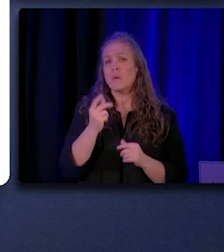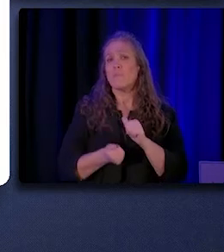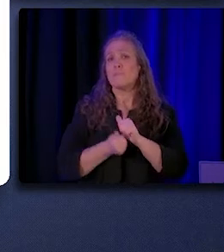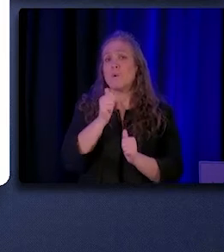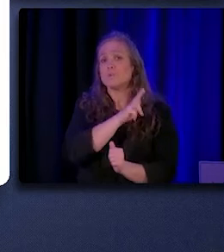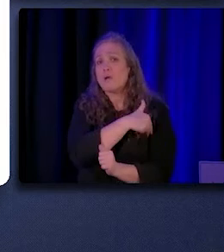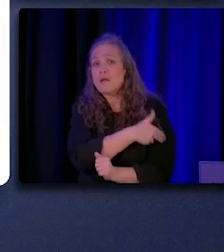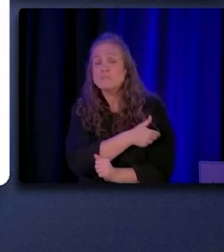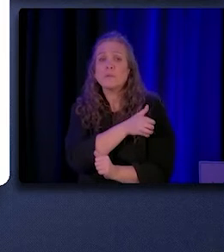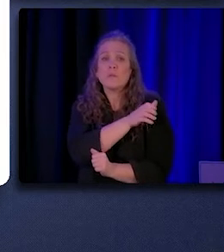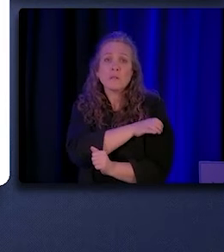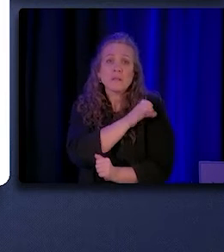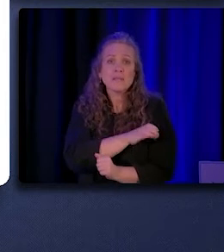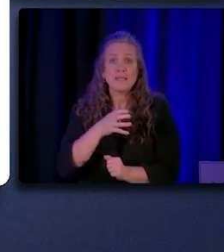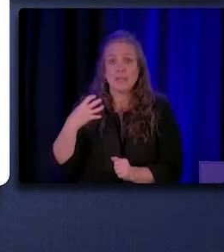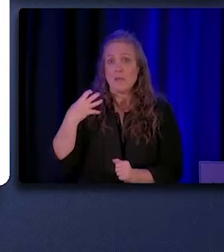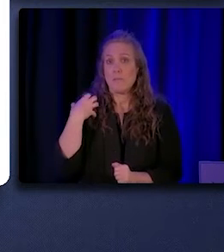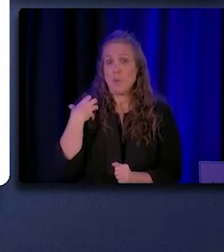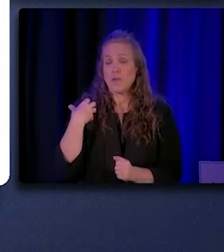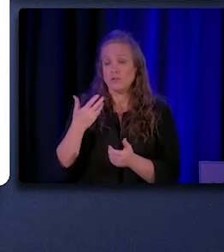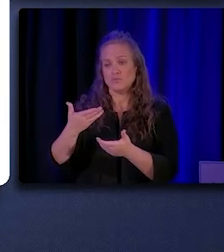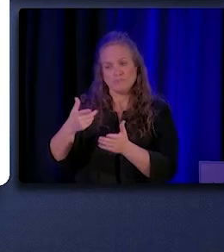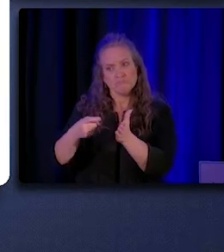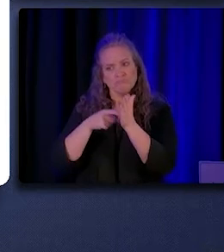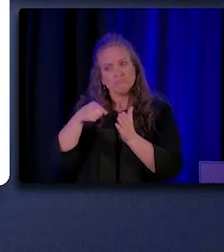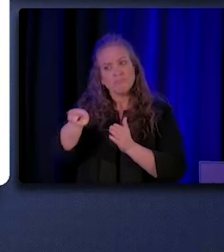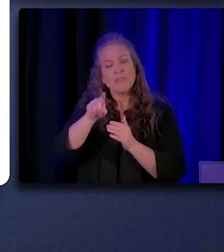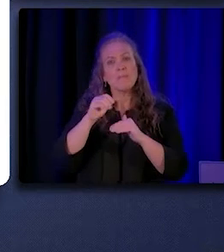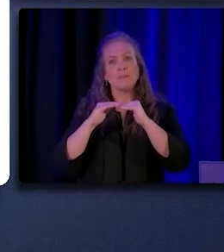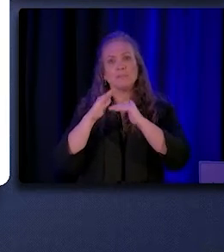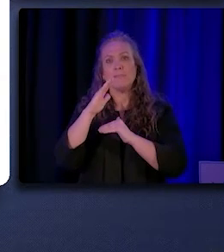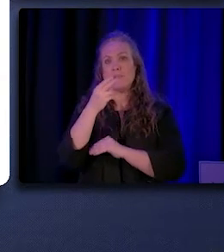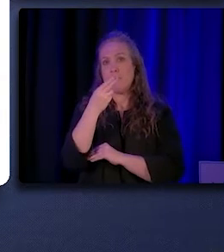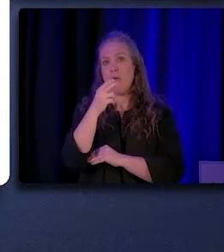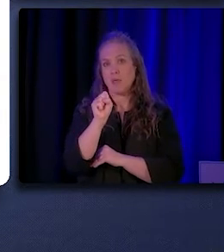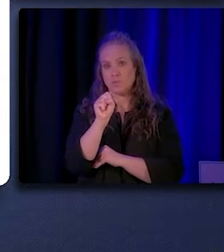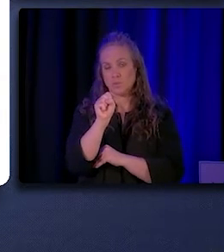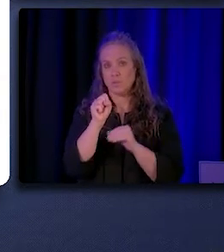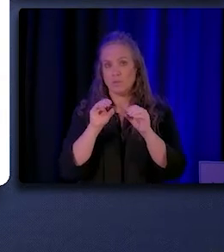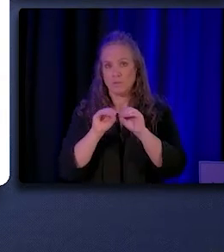and clinic employers required that CHW/Ps have a high school education at minimum.